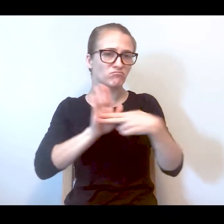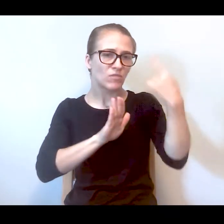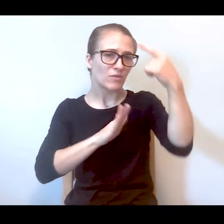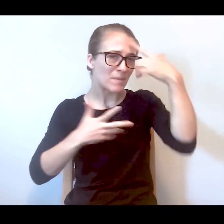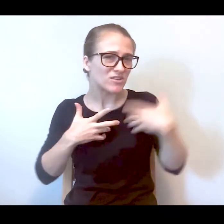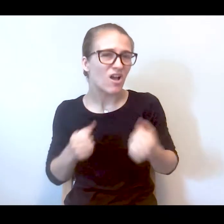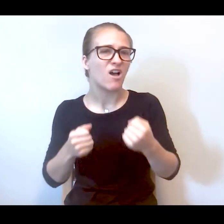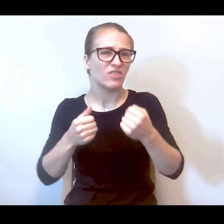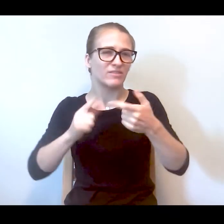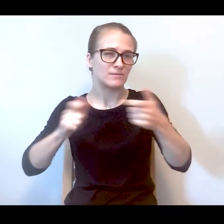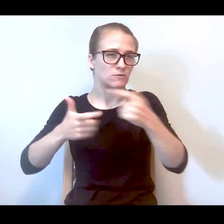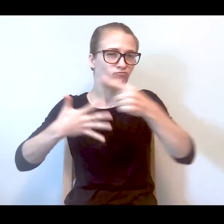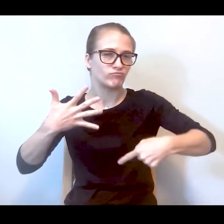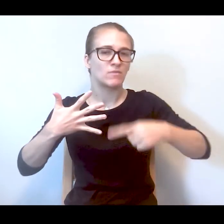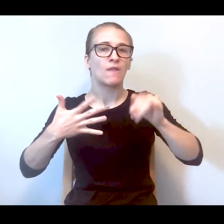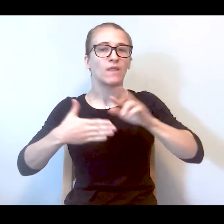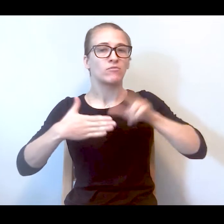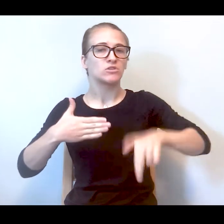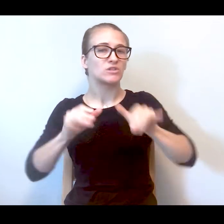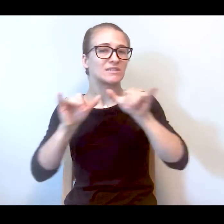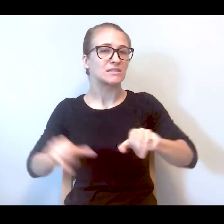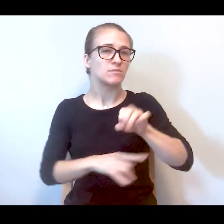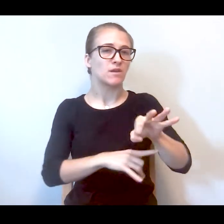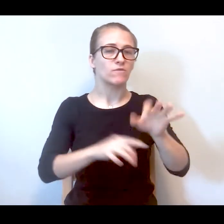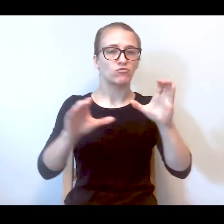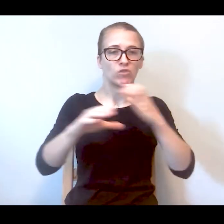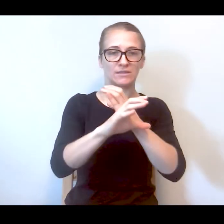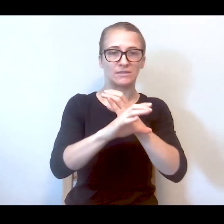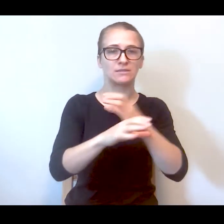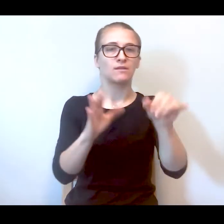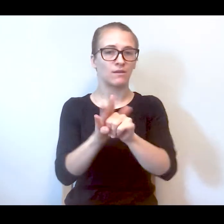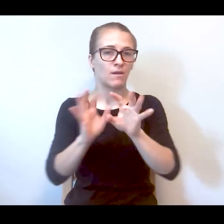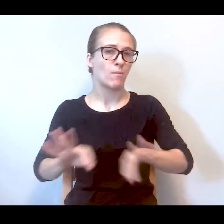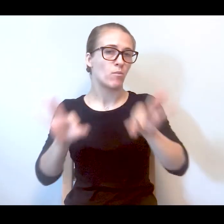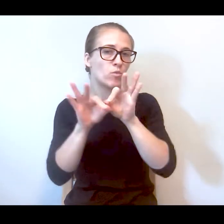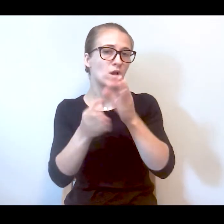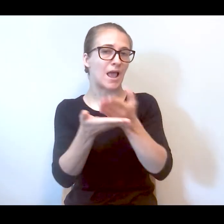people with mental health issues. That was systems in crisis, identifying critical issues in response